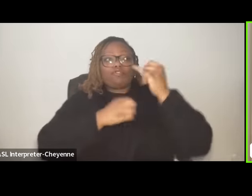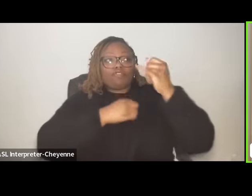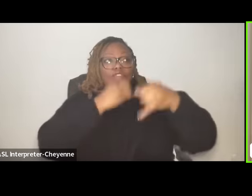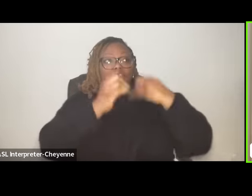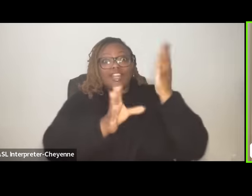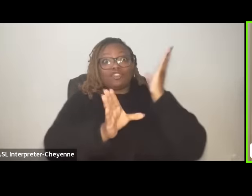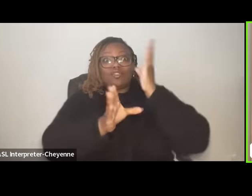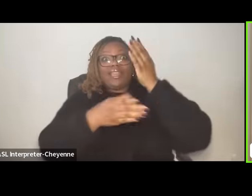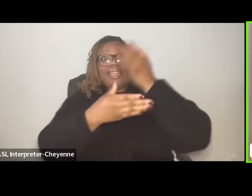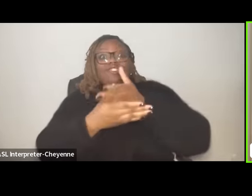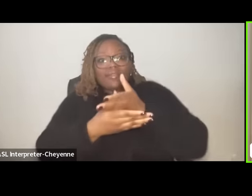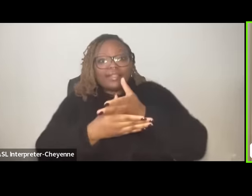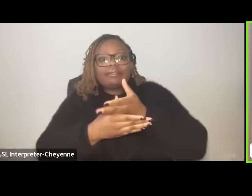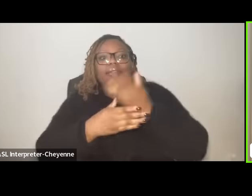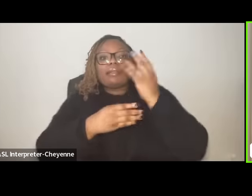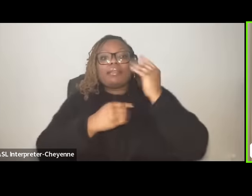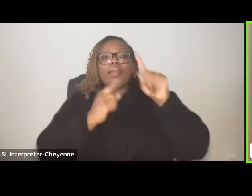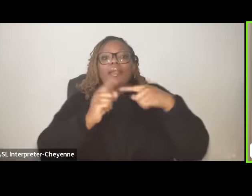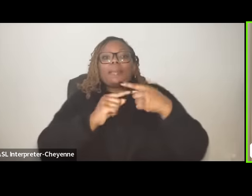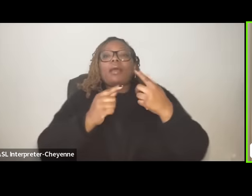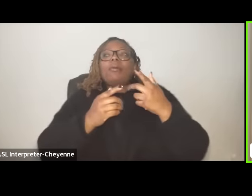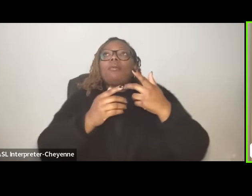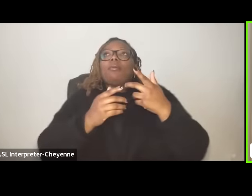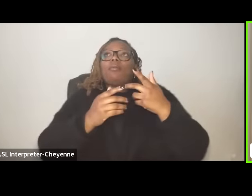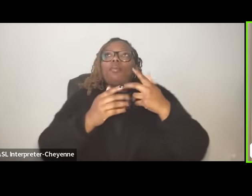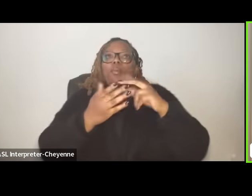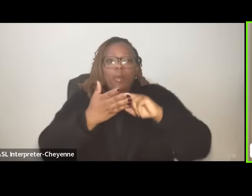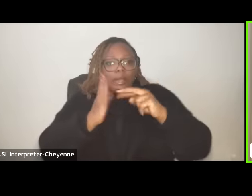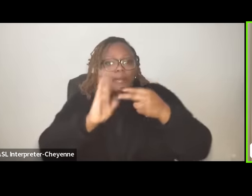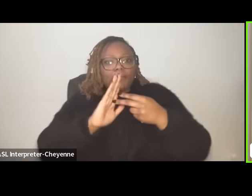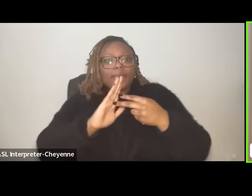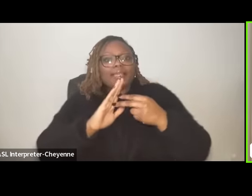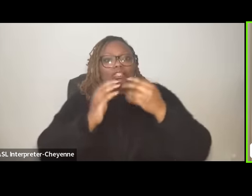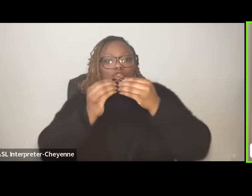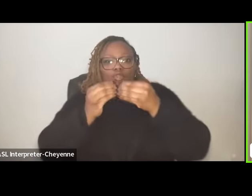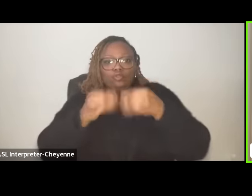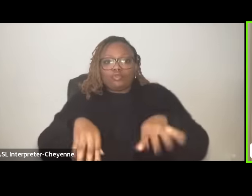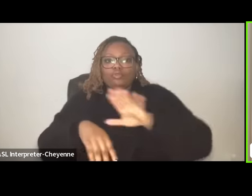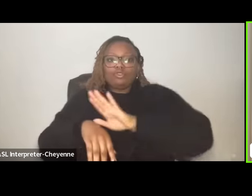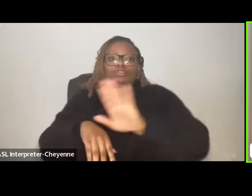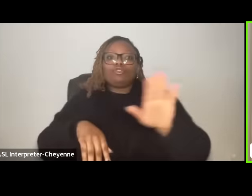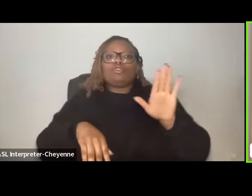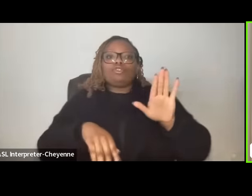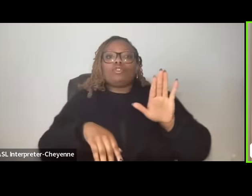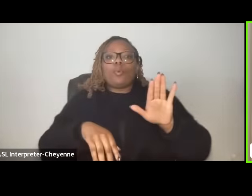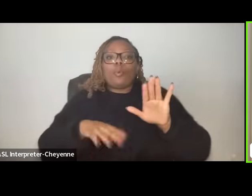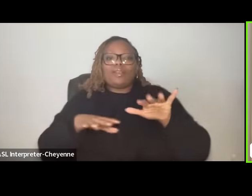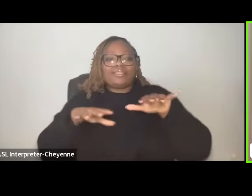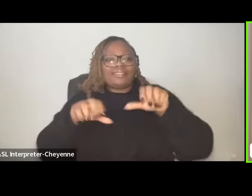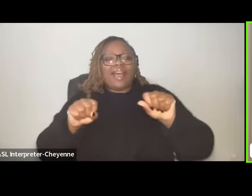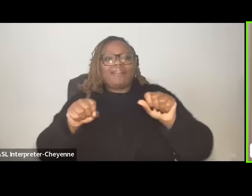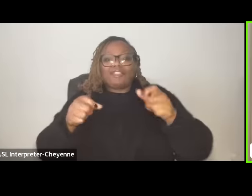um is thinking about what it actually is like to lose your your sovereignty and autonomy um and